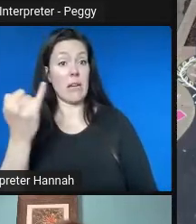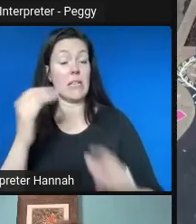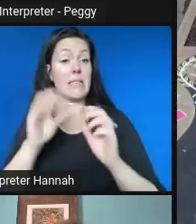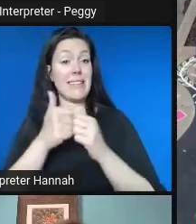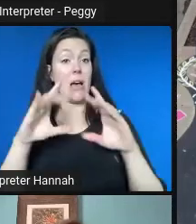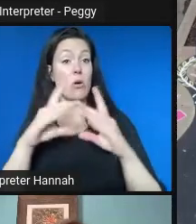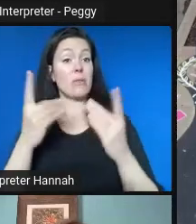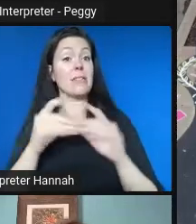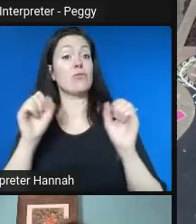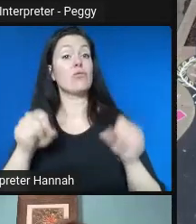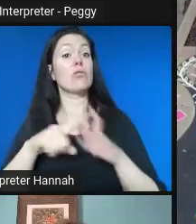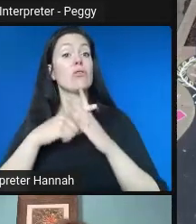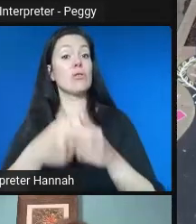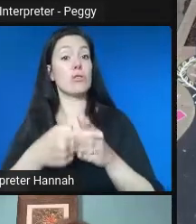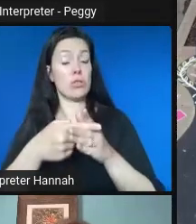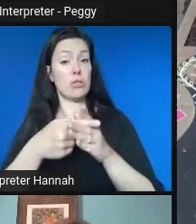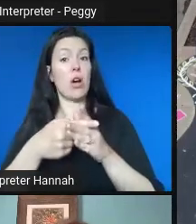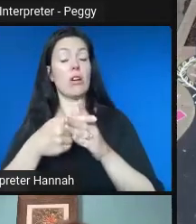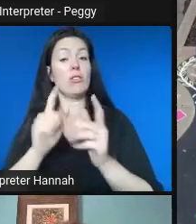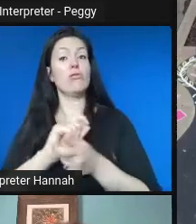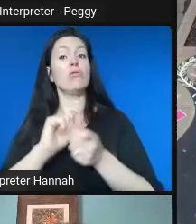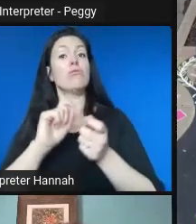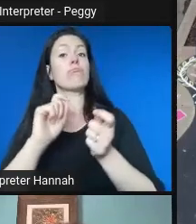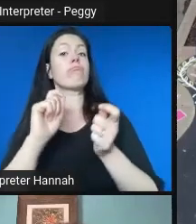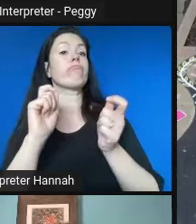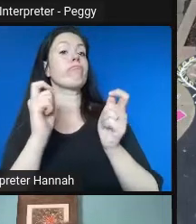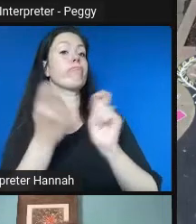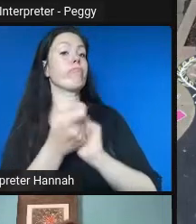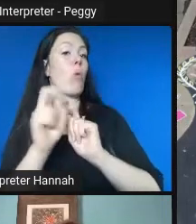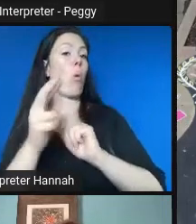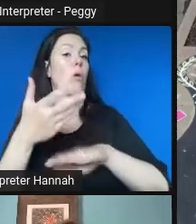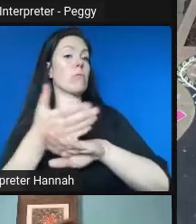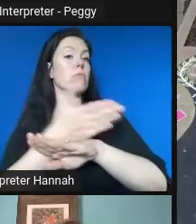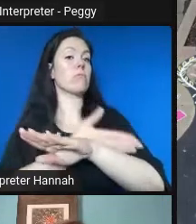start to build an identity as this kind of welcoming